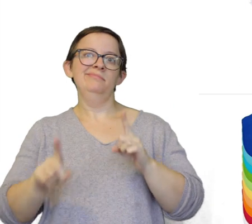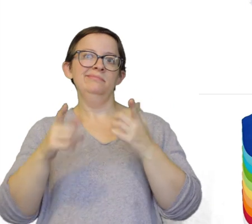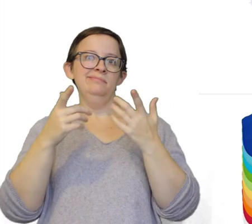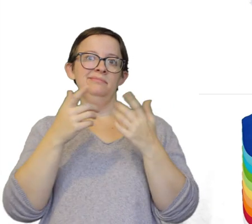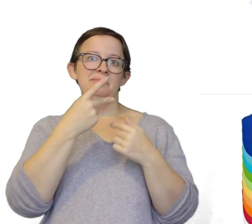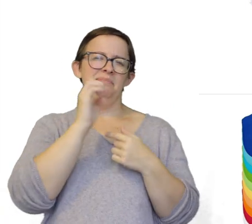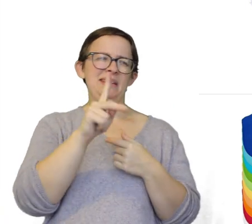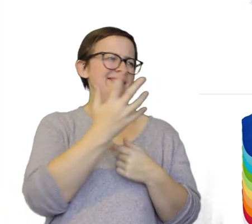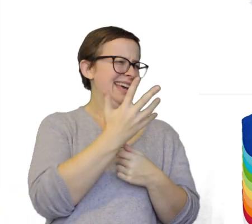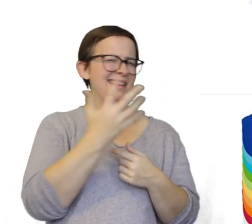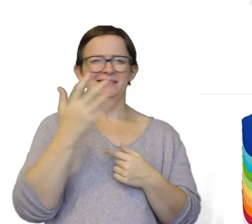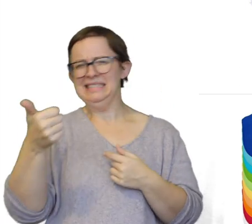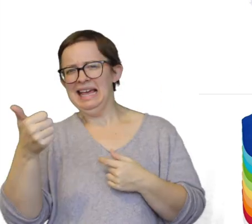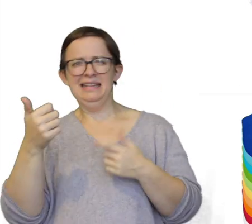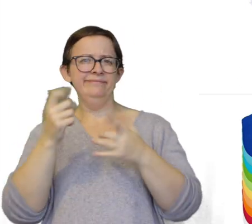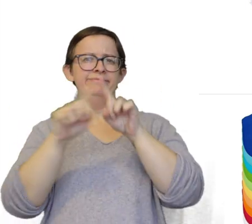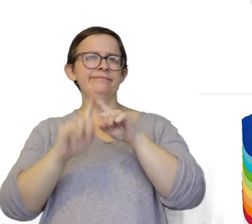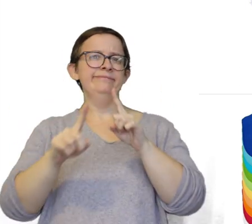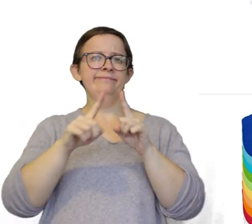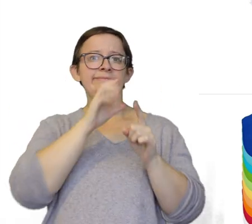packs of five, packs of ten I think. All different months.